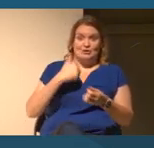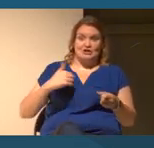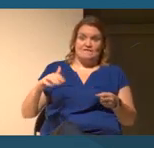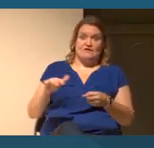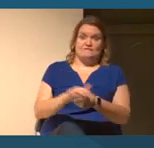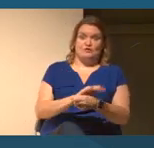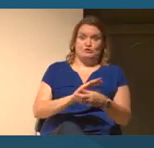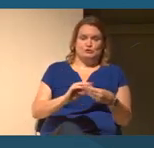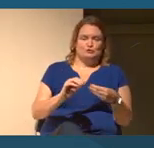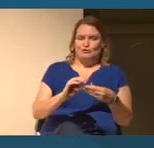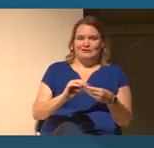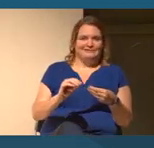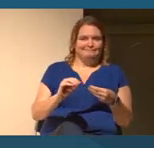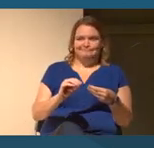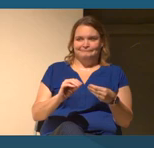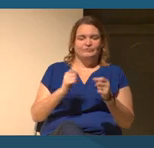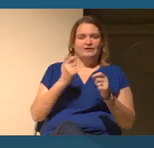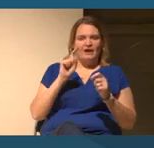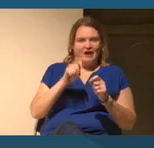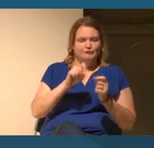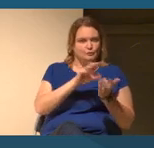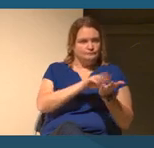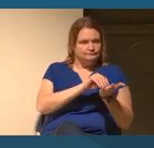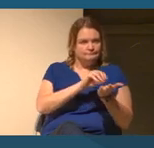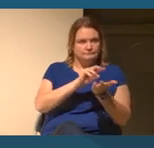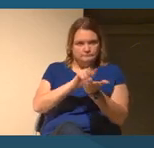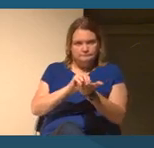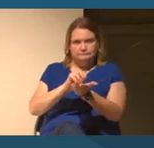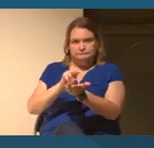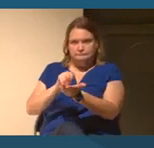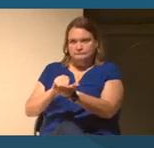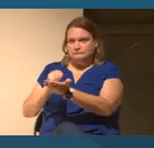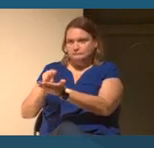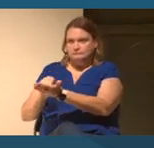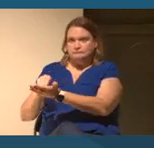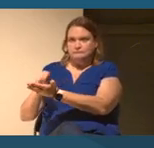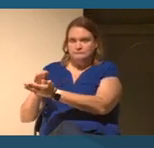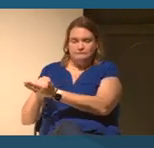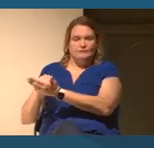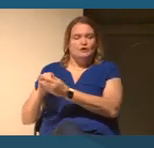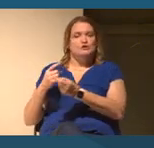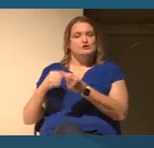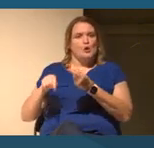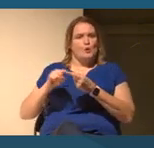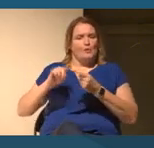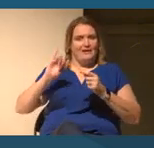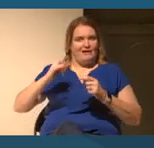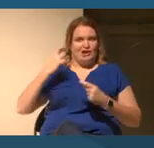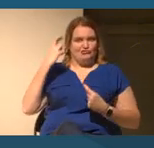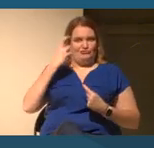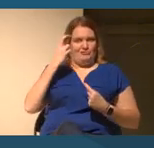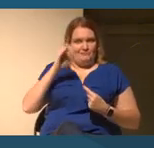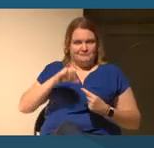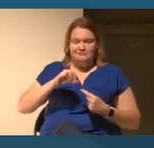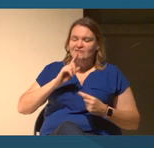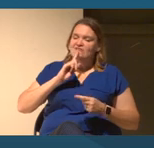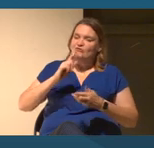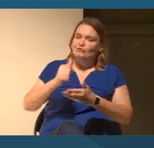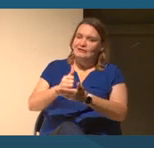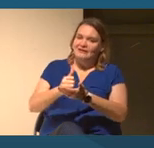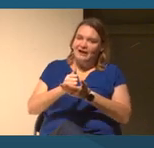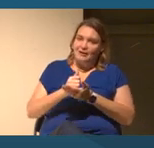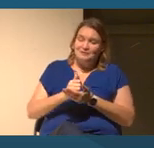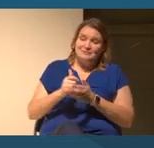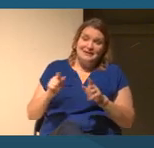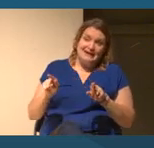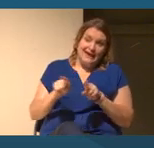And that alone, that aha moment for me has really helped me as a journalist, as a human